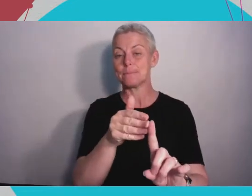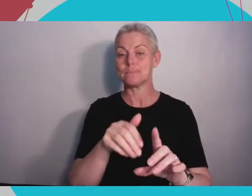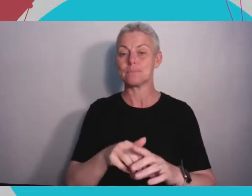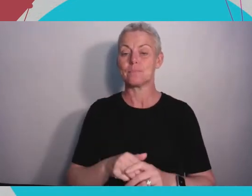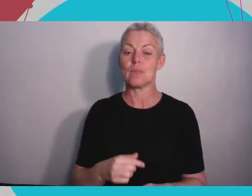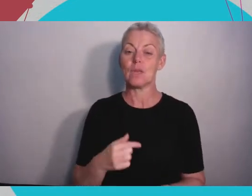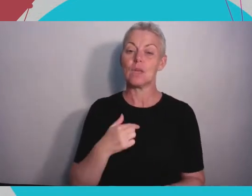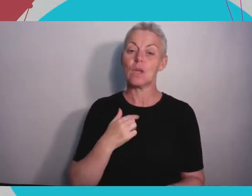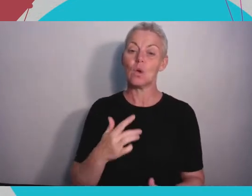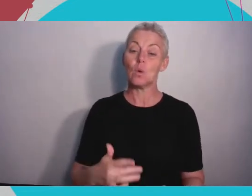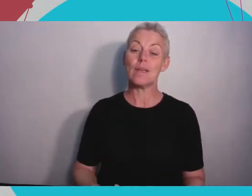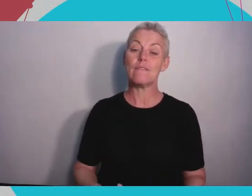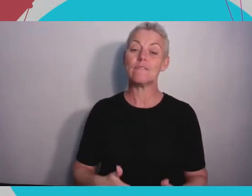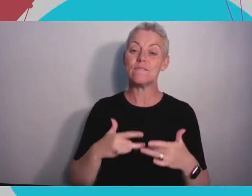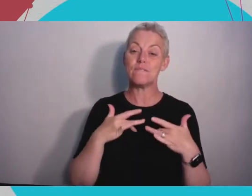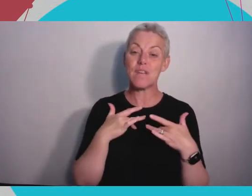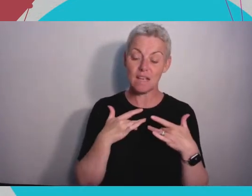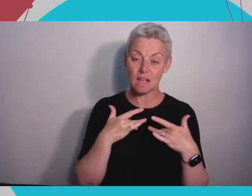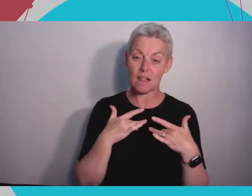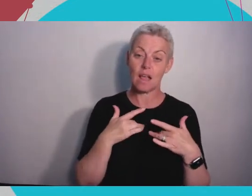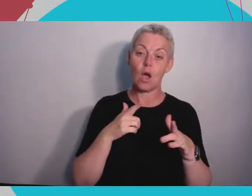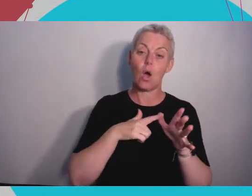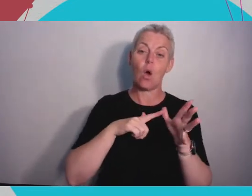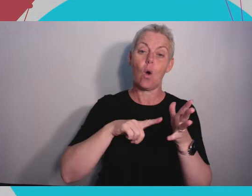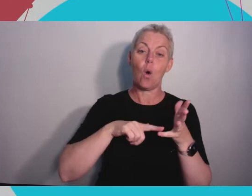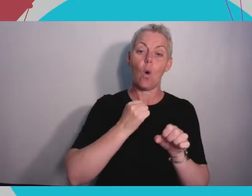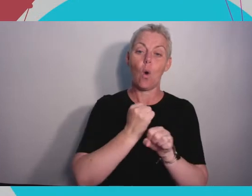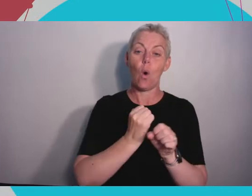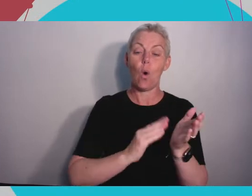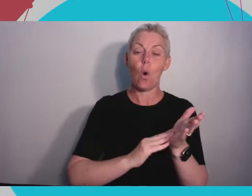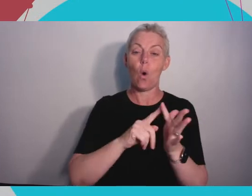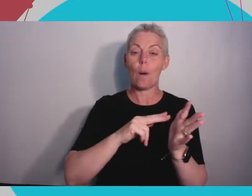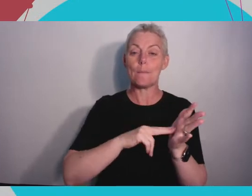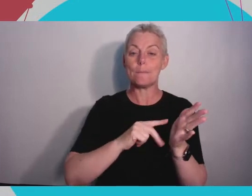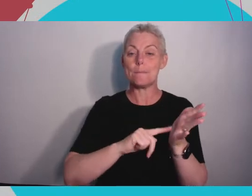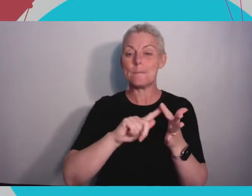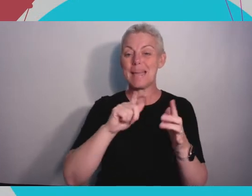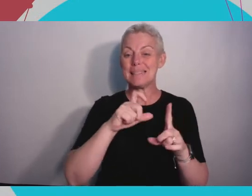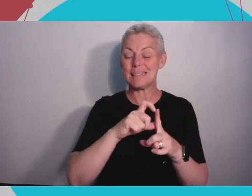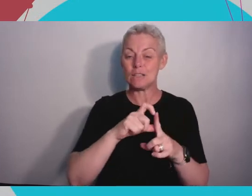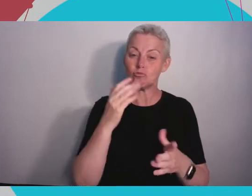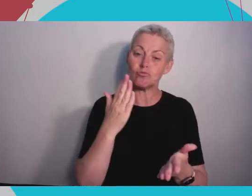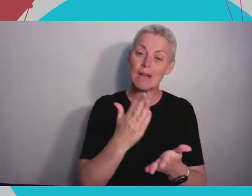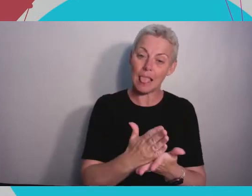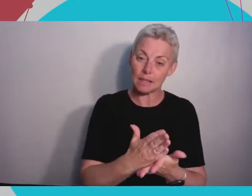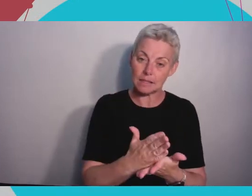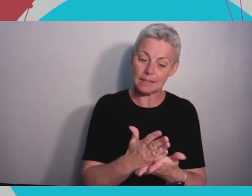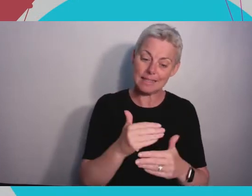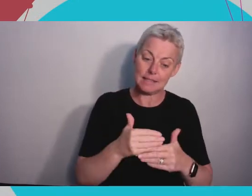is the next computing platform. In the same way that we shifted to using PCs and laptops